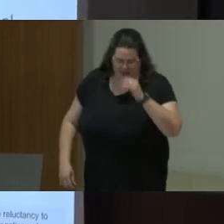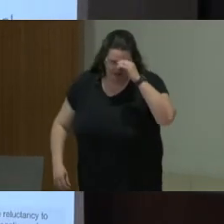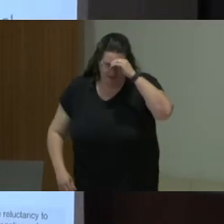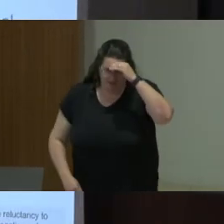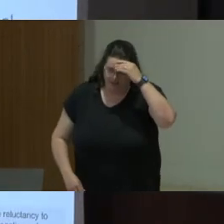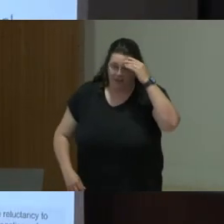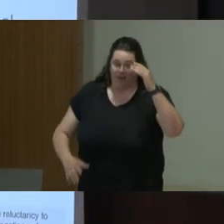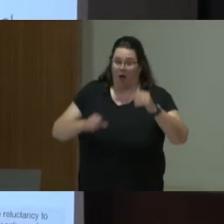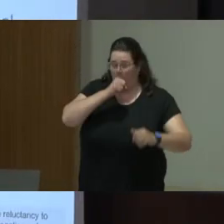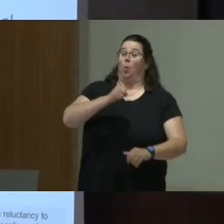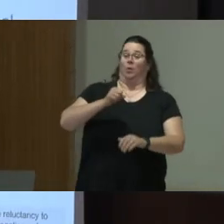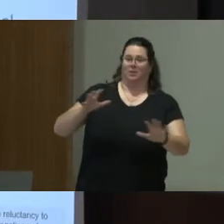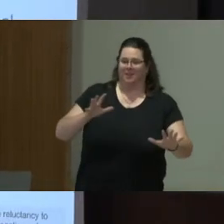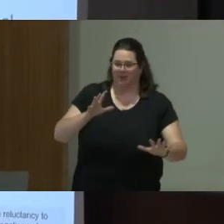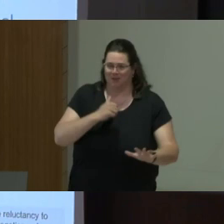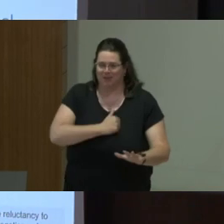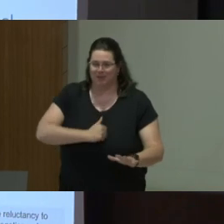So I'm so sorry, the energy is back.